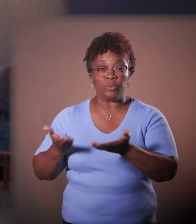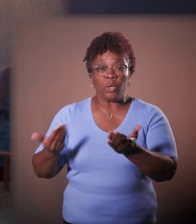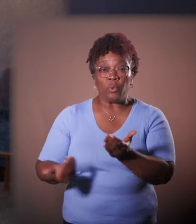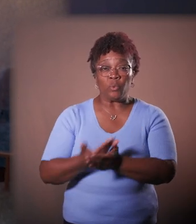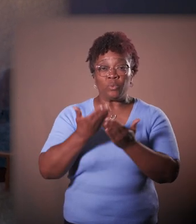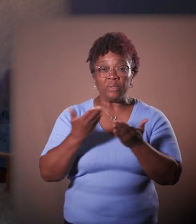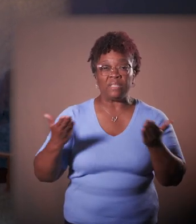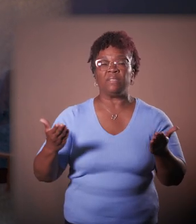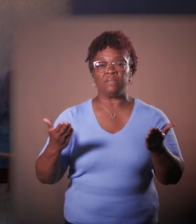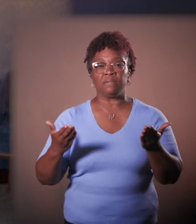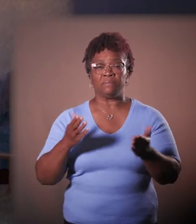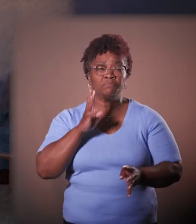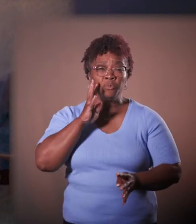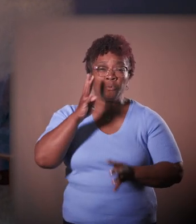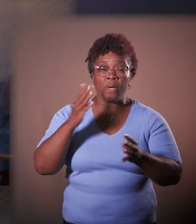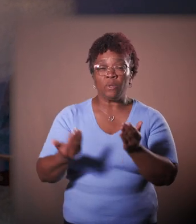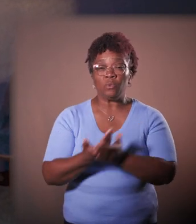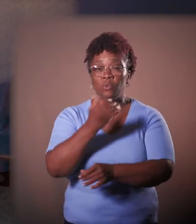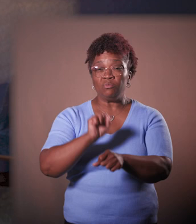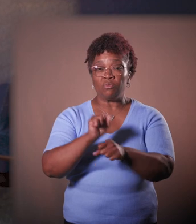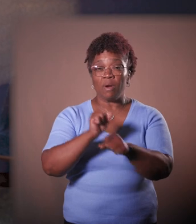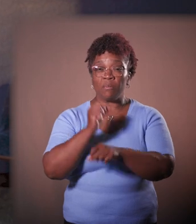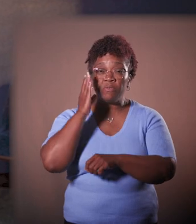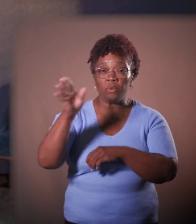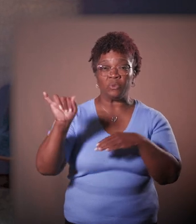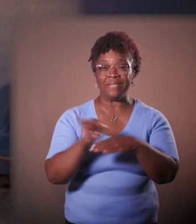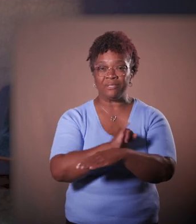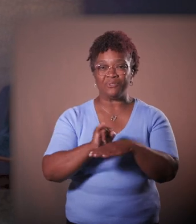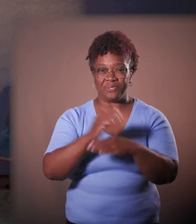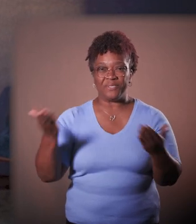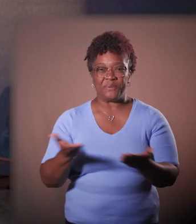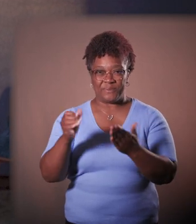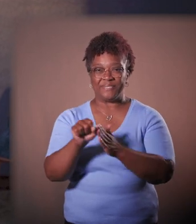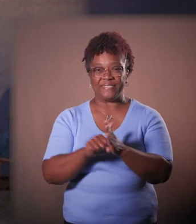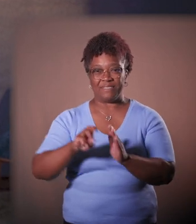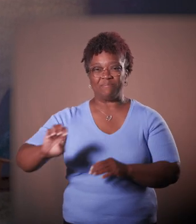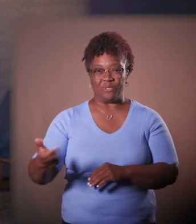creating new jobs and the industry of the future right here in the state of Michigan.